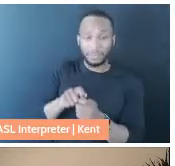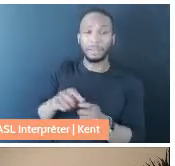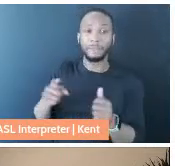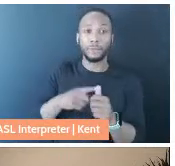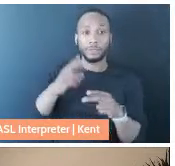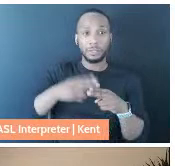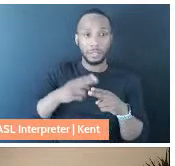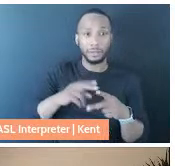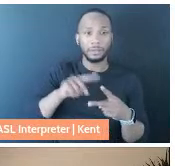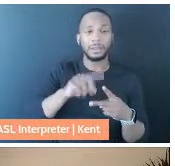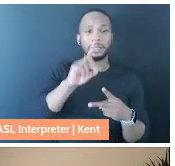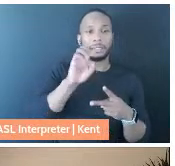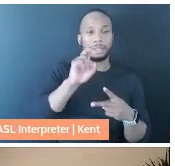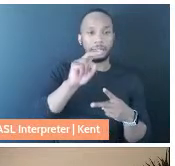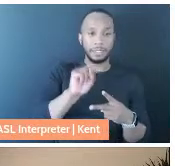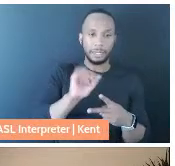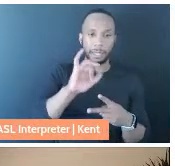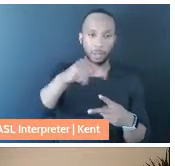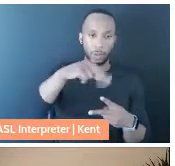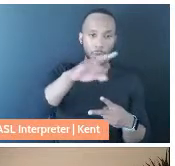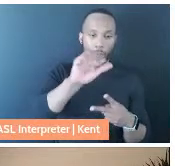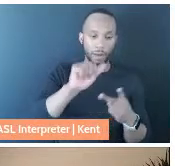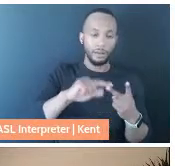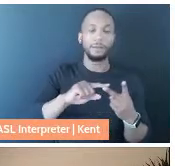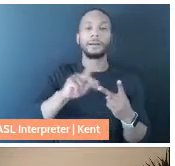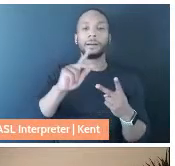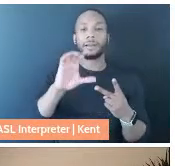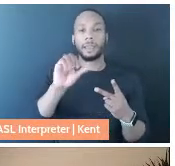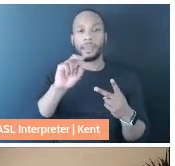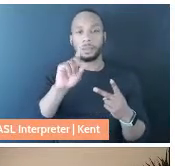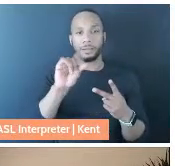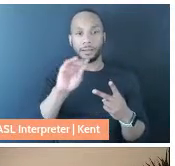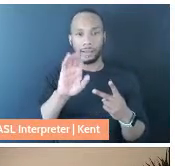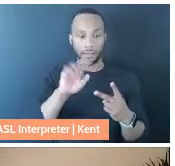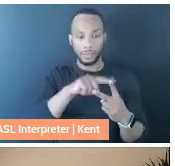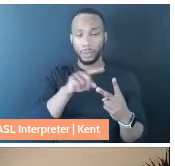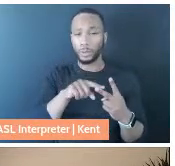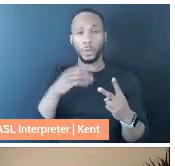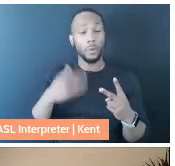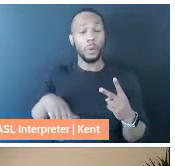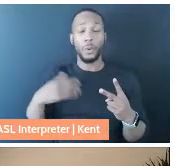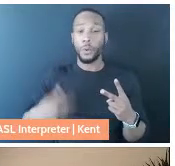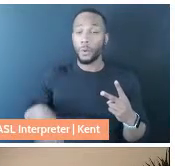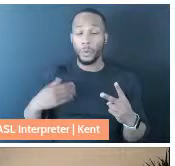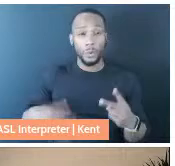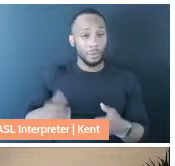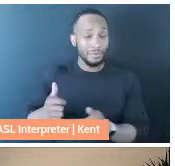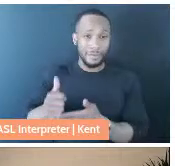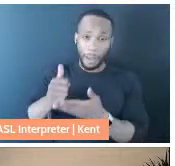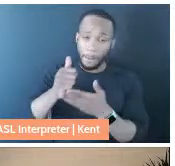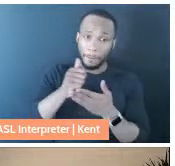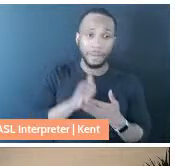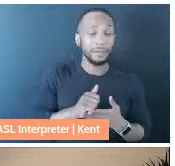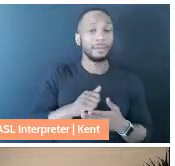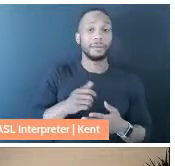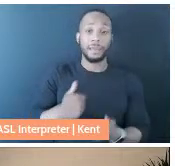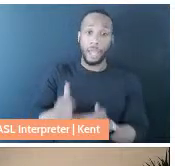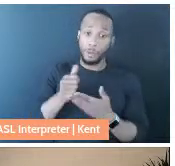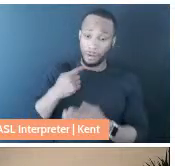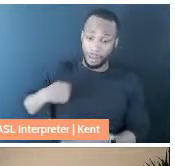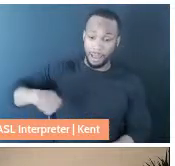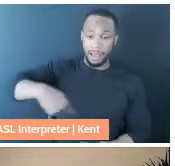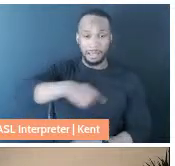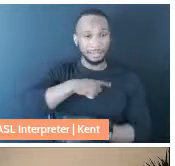Daniqua and Candace, who have helped me and helped us care for our home and care for my mum.